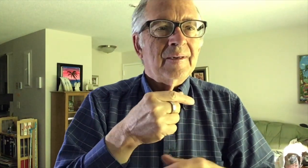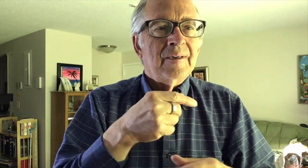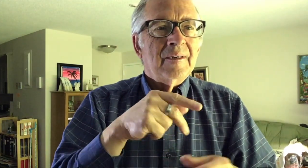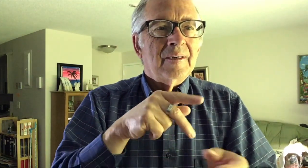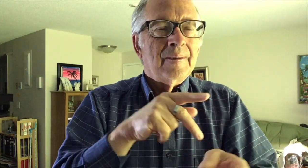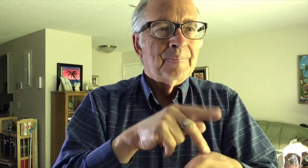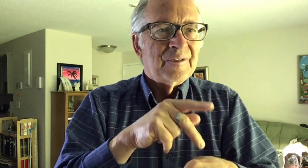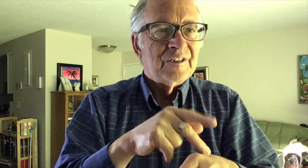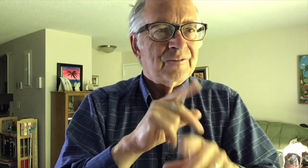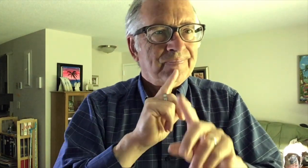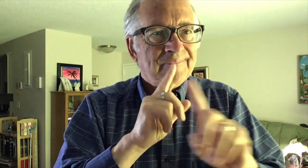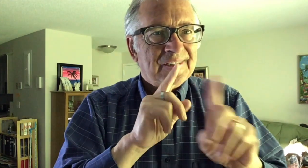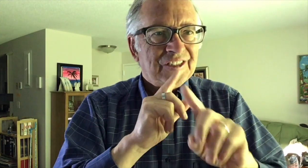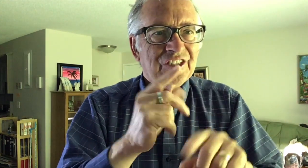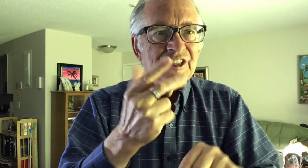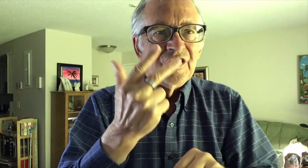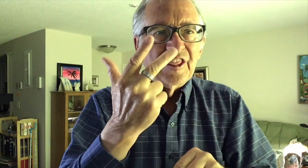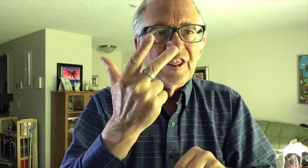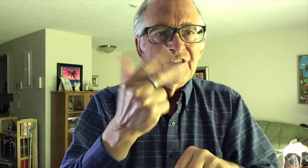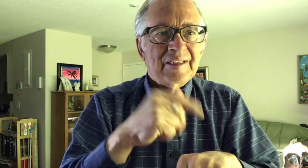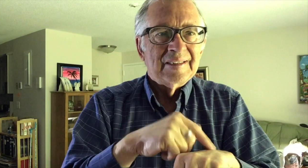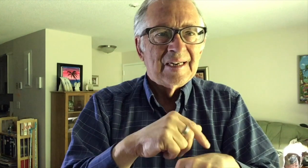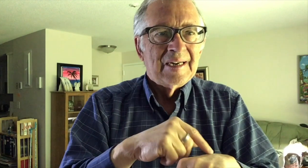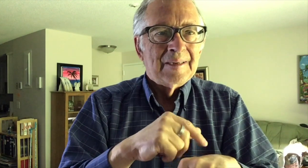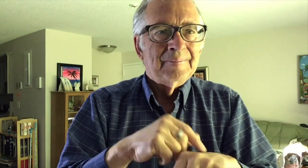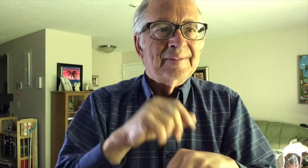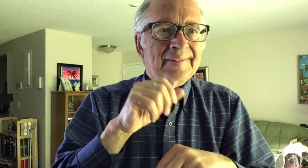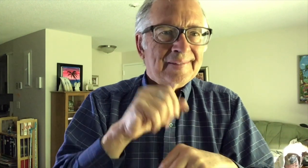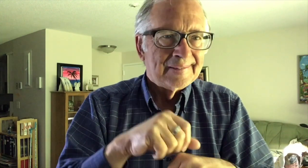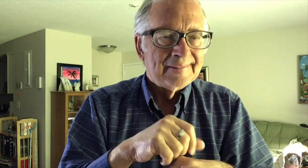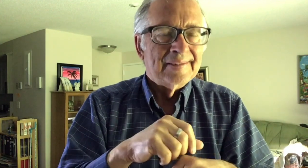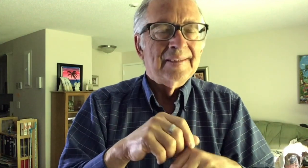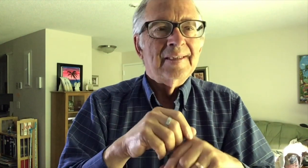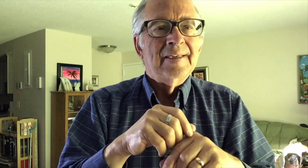when he says, "Do you love me?"